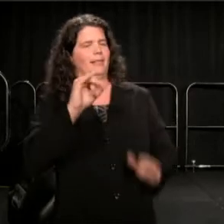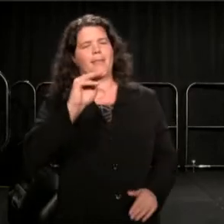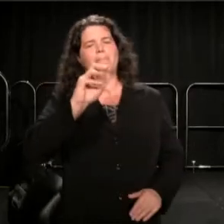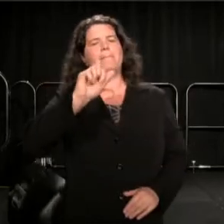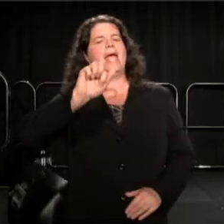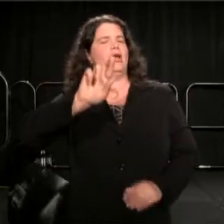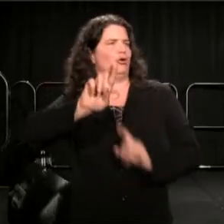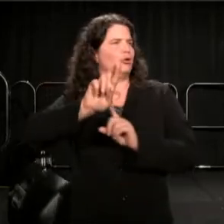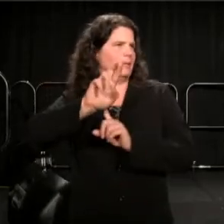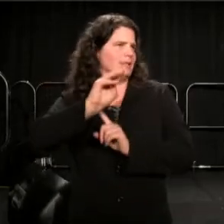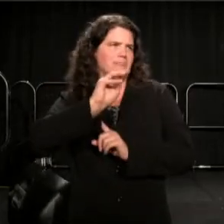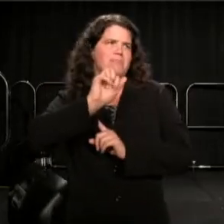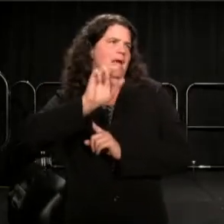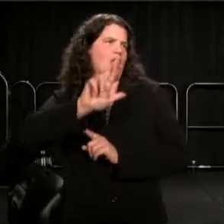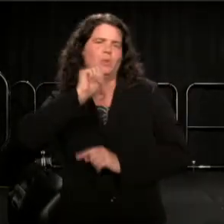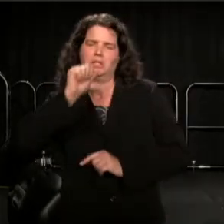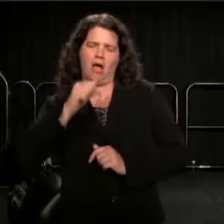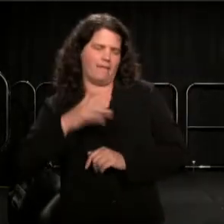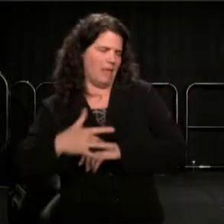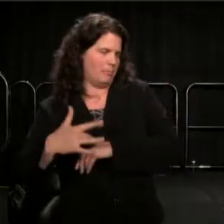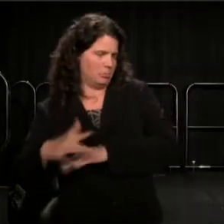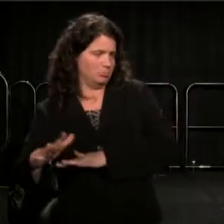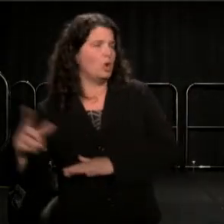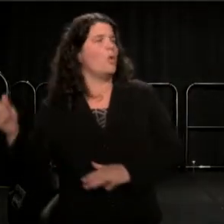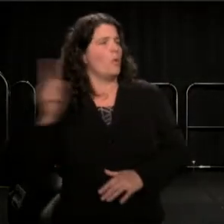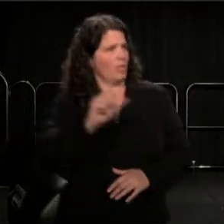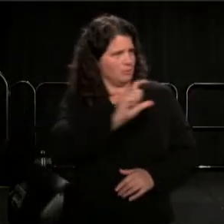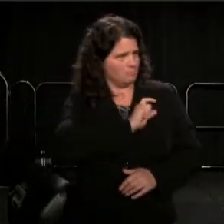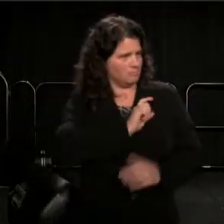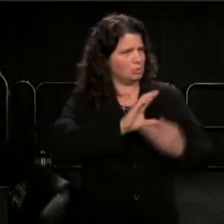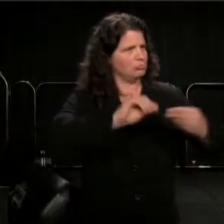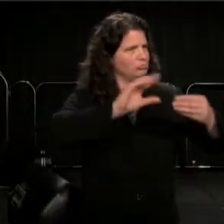And he gave a very moving speech, to the audience, the church was full,